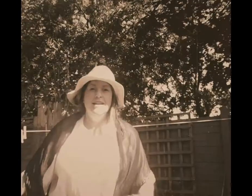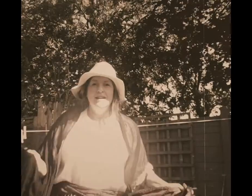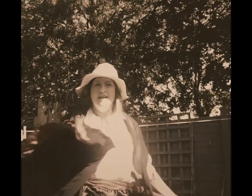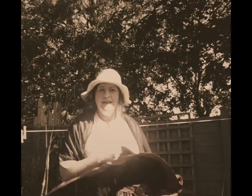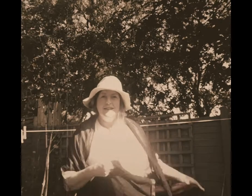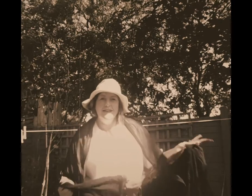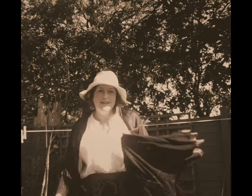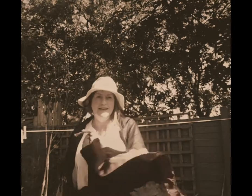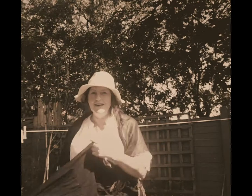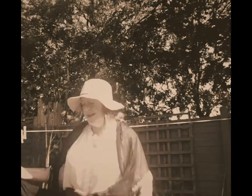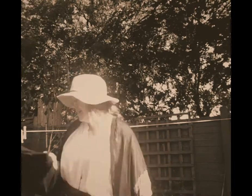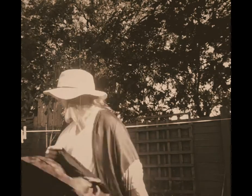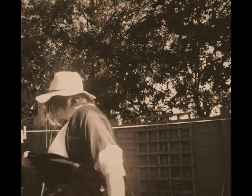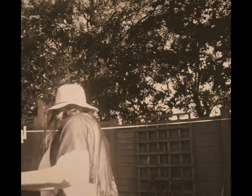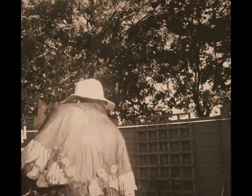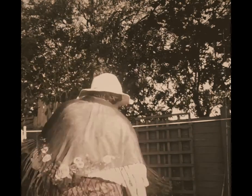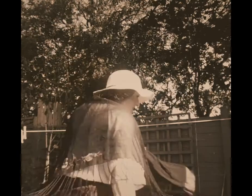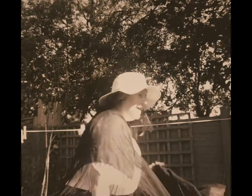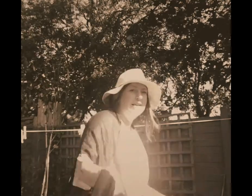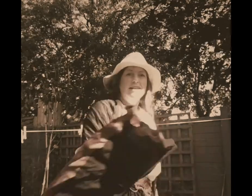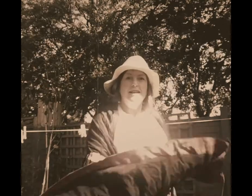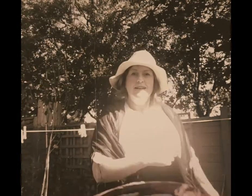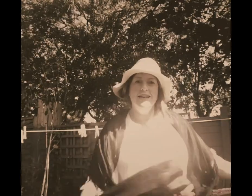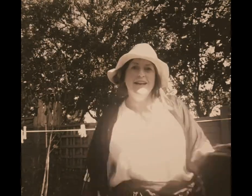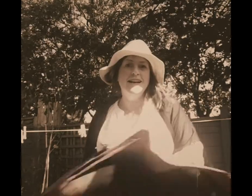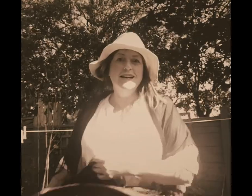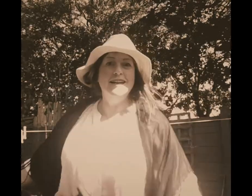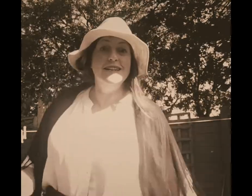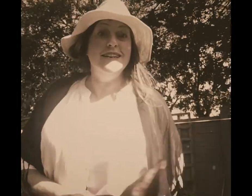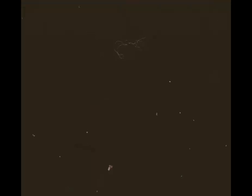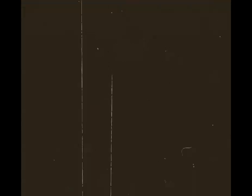With me tee-aye-o, tee-aye-o, tee-aye-ee-aye-o